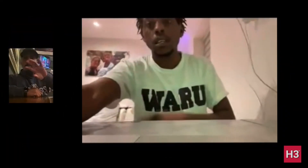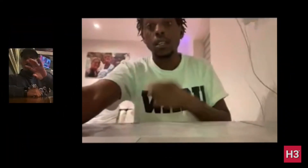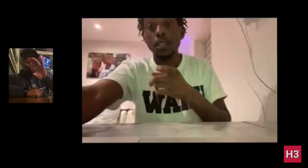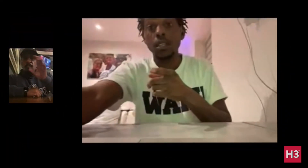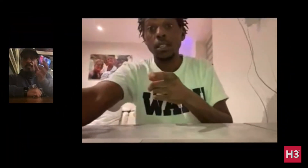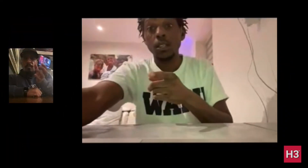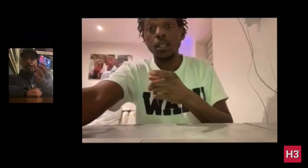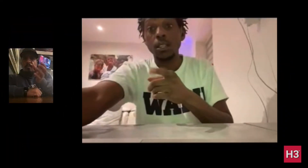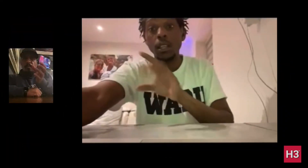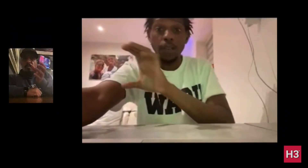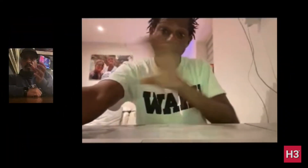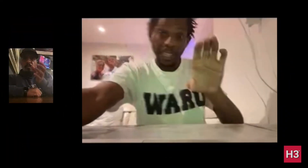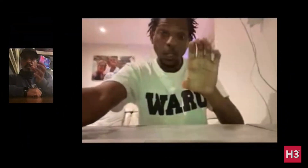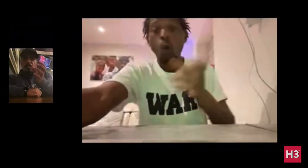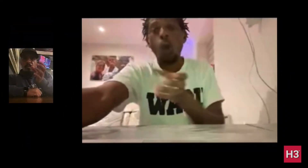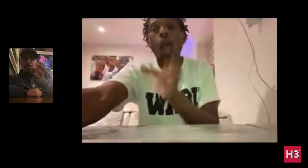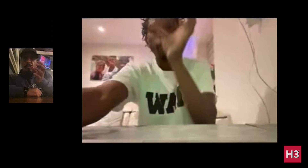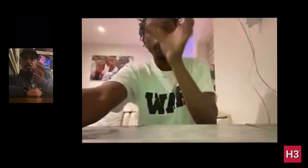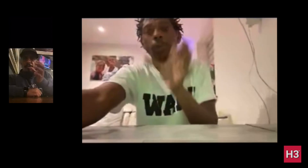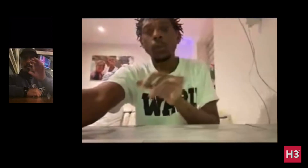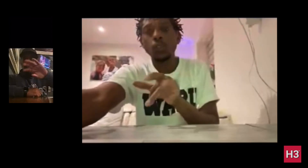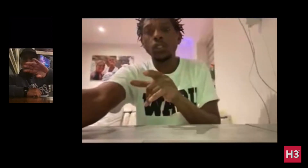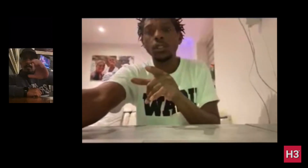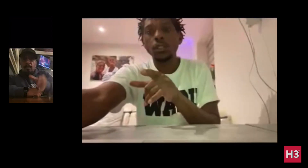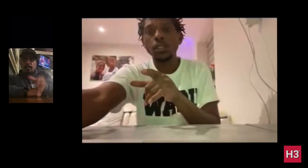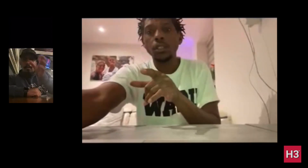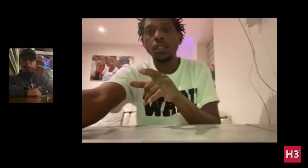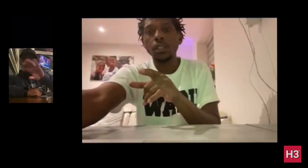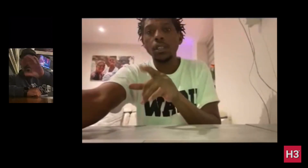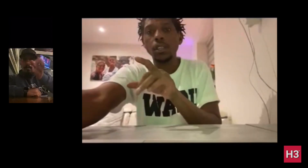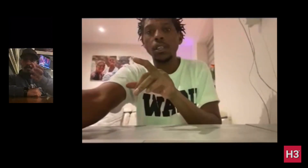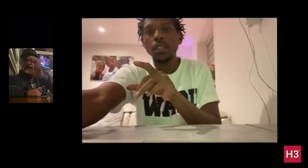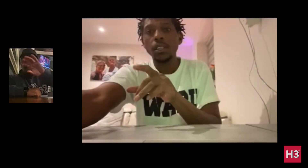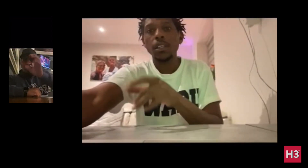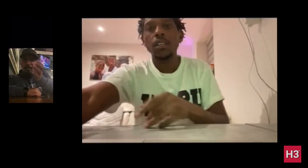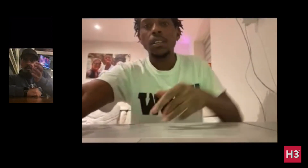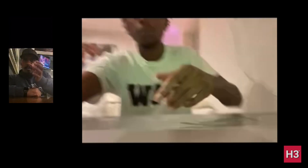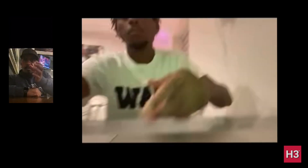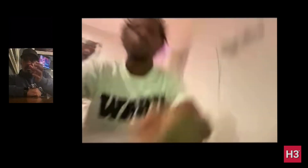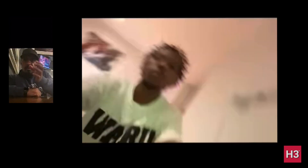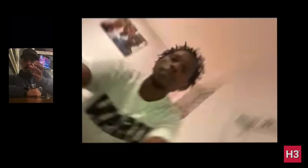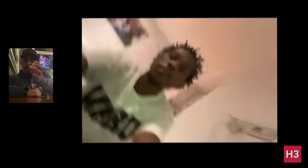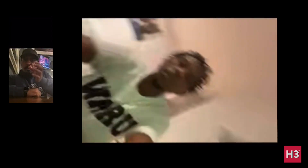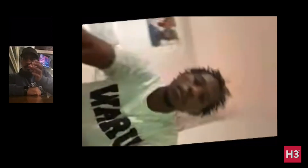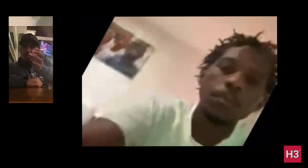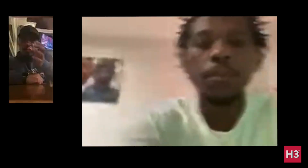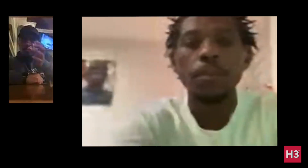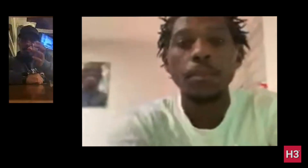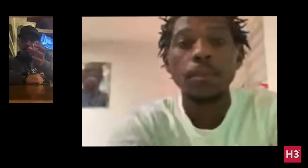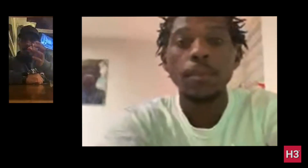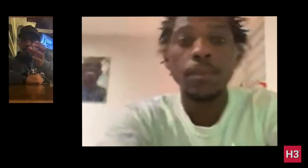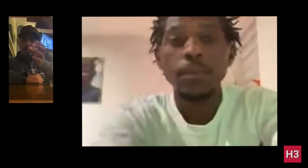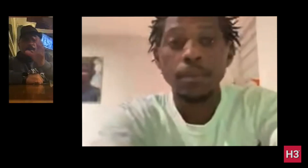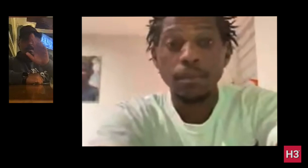Uh, turn around. No, turn the other way.